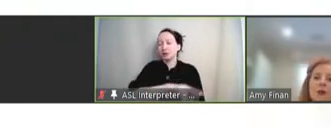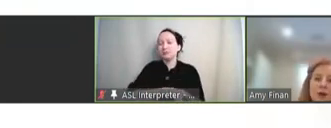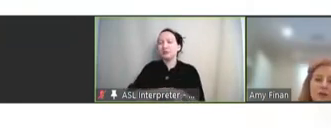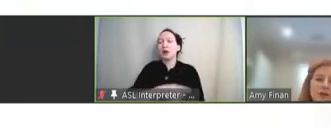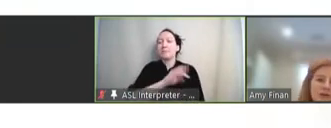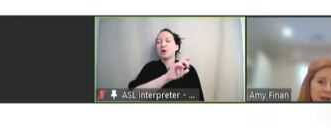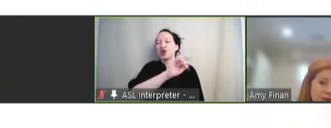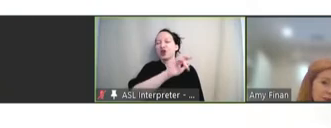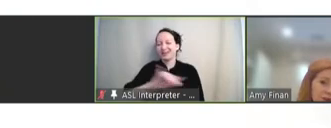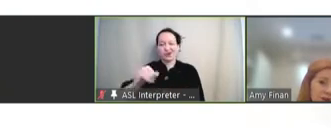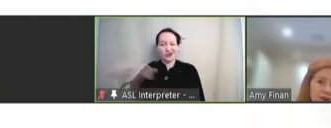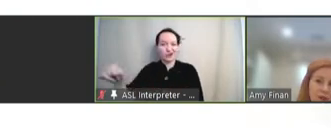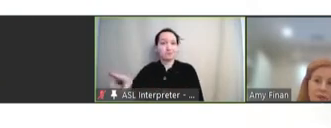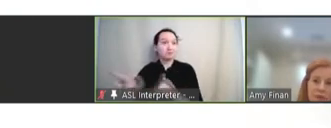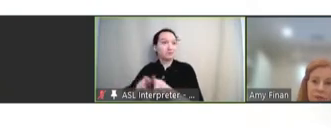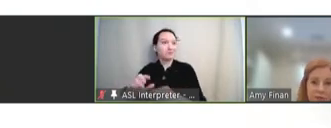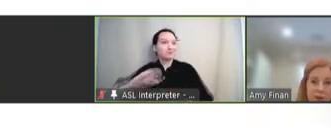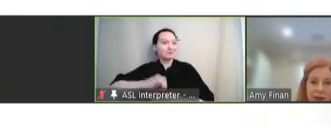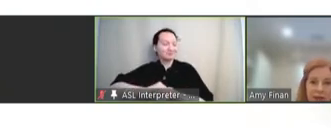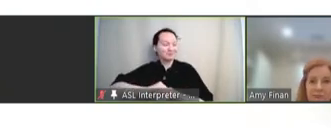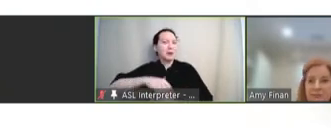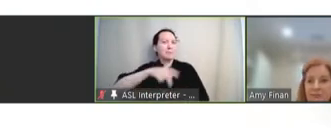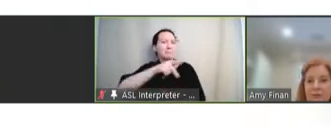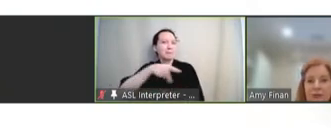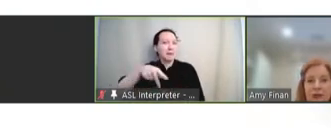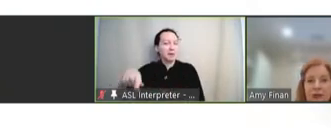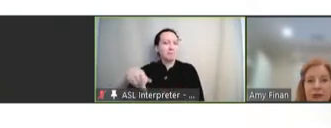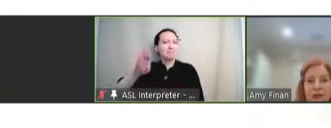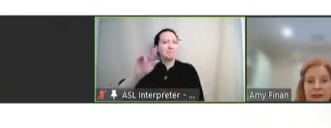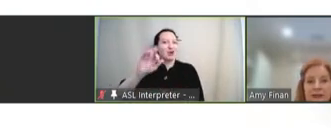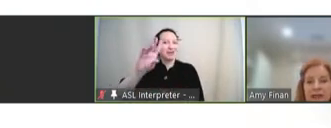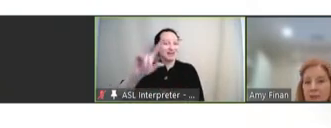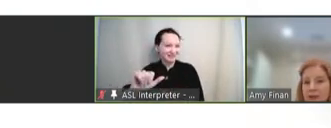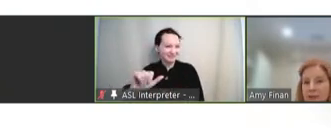were also developed in partnership with BARDA. Next slide, please.